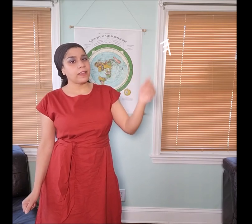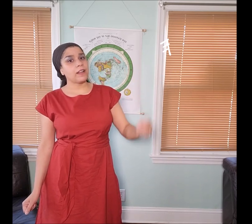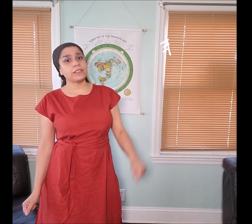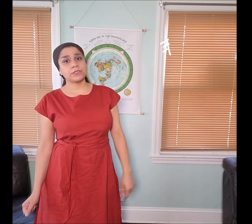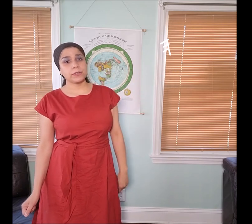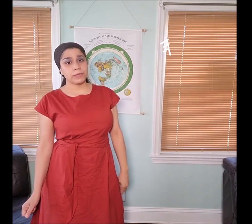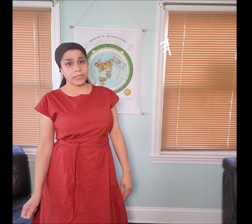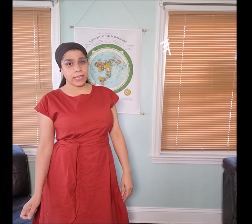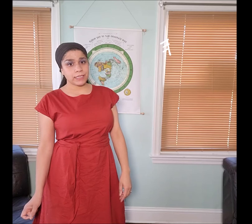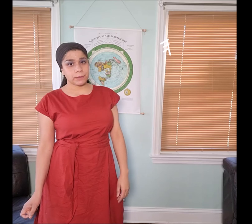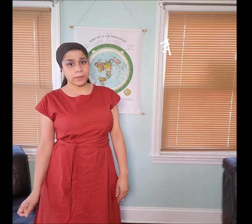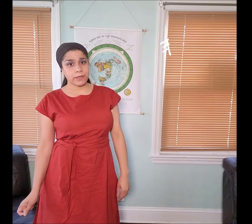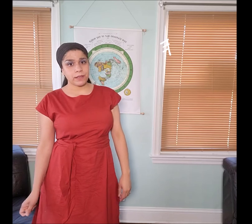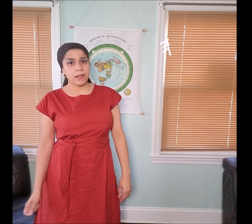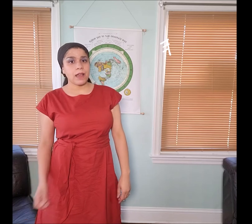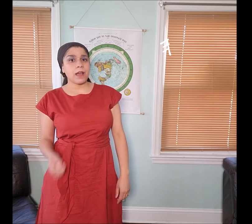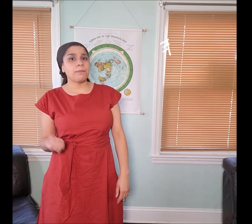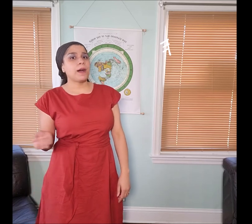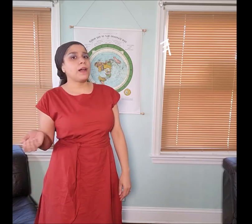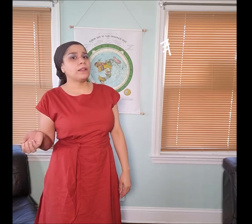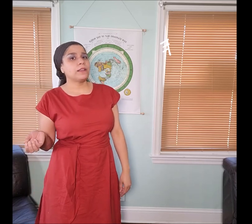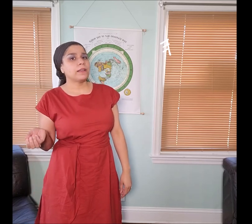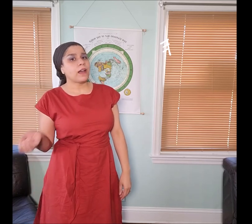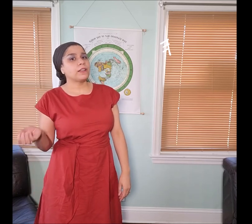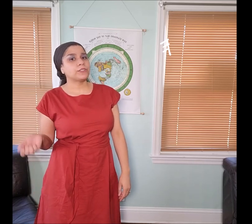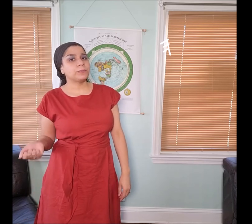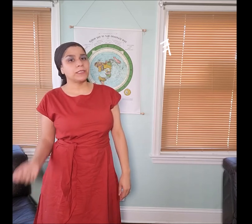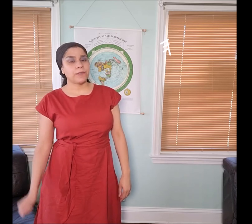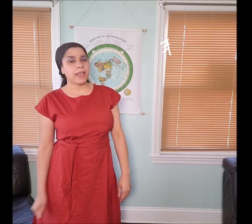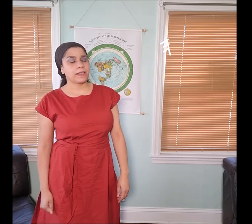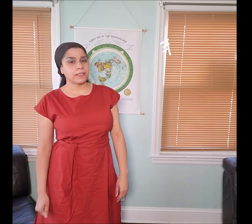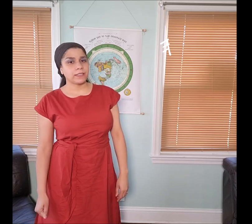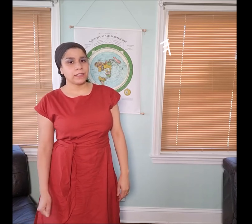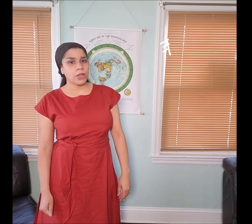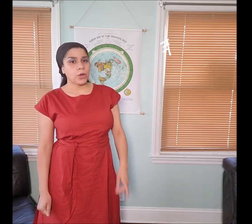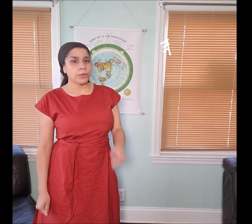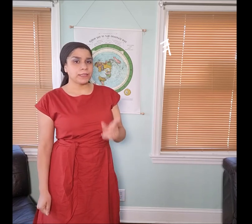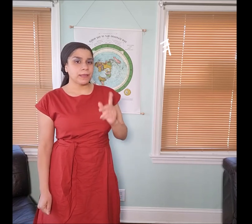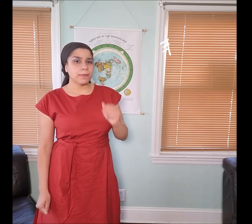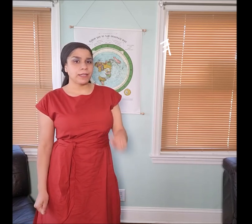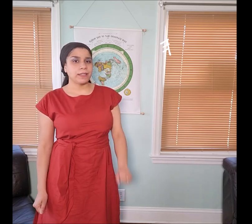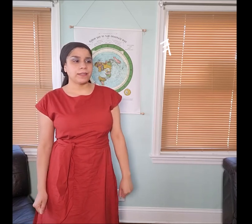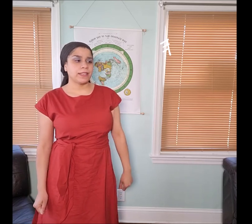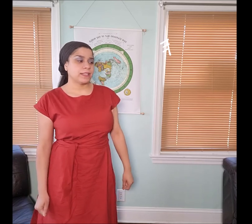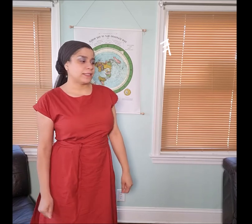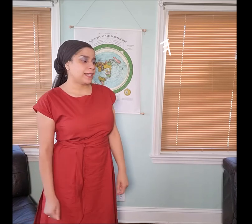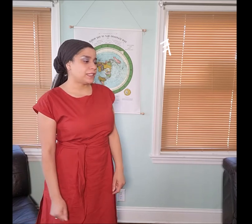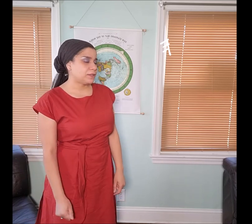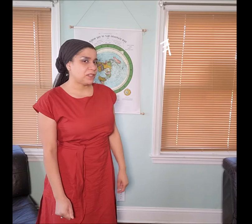It also communicates spirit. "𐤄 ahbal" also means vanity, when somebody thinks less of you,